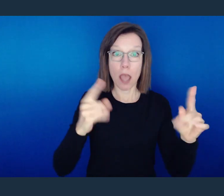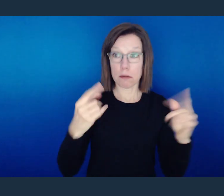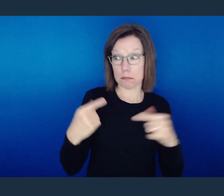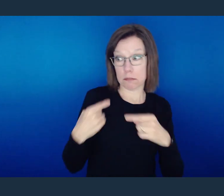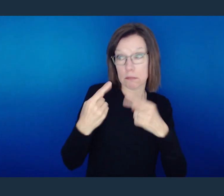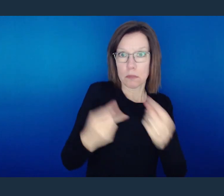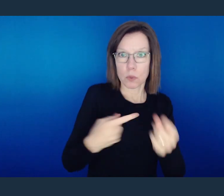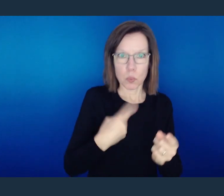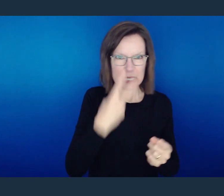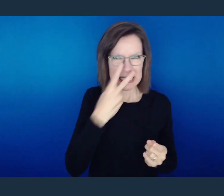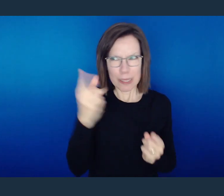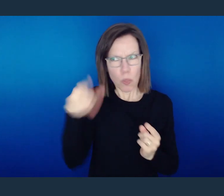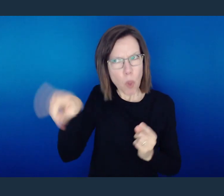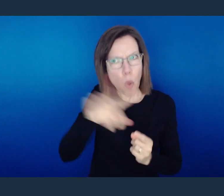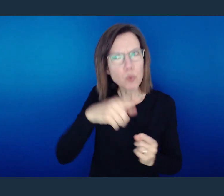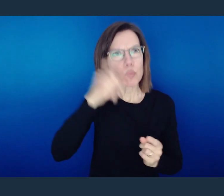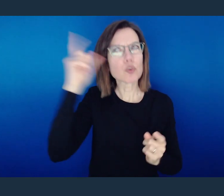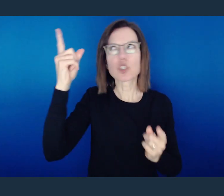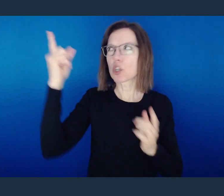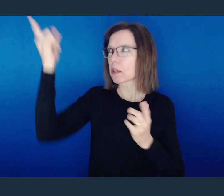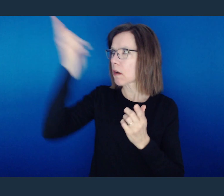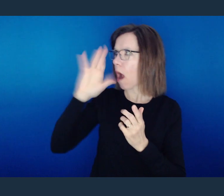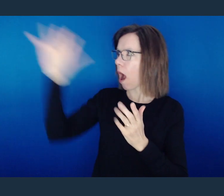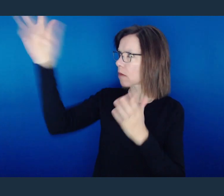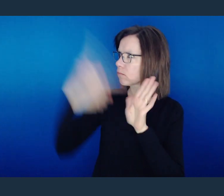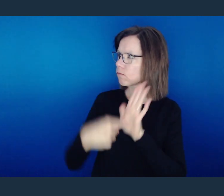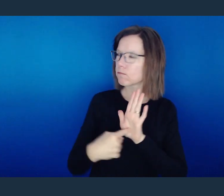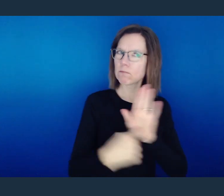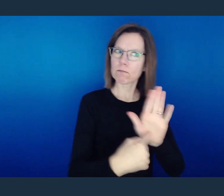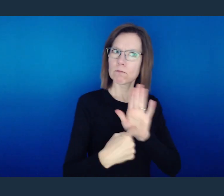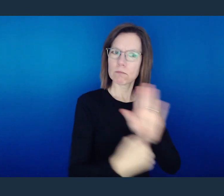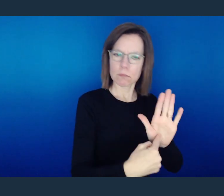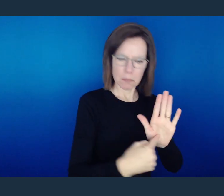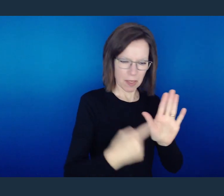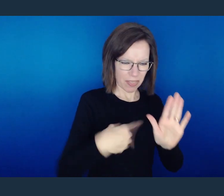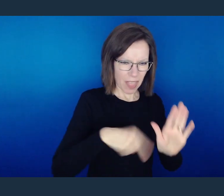we keep seeing people who are supposed to be the manager and the image bearers of God